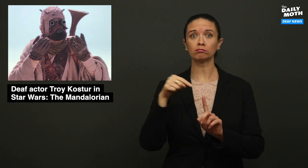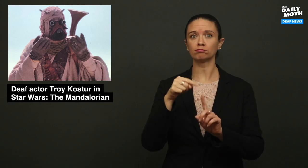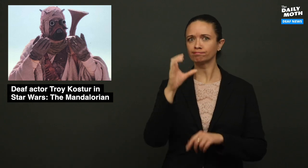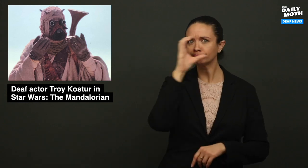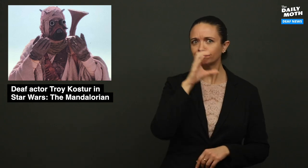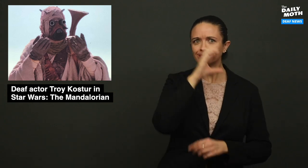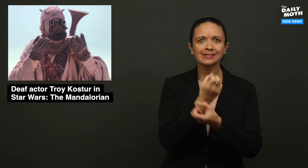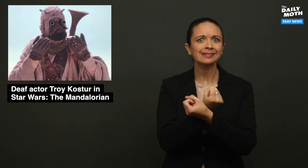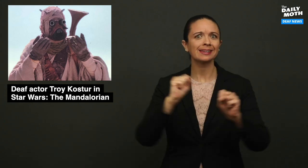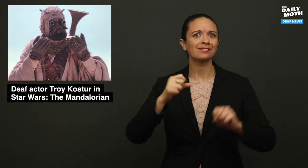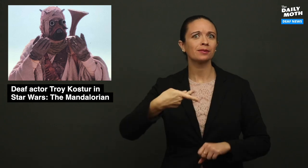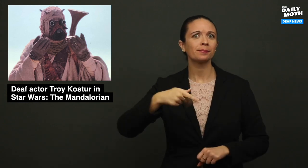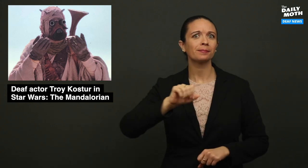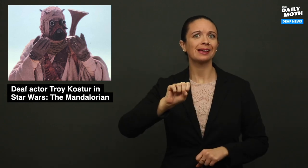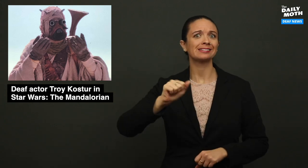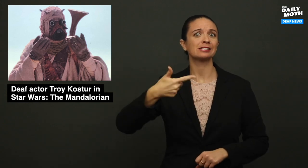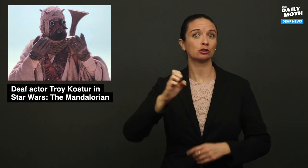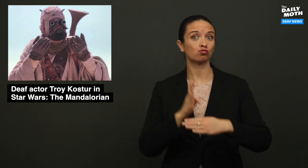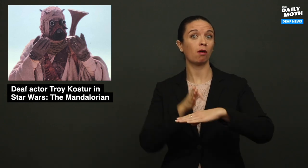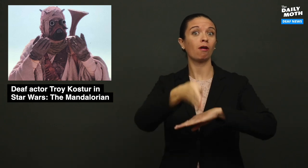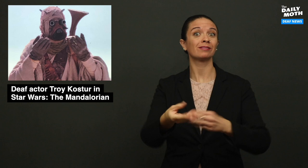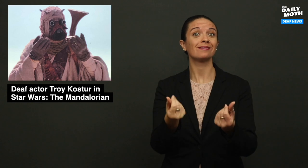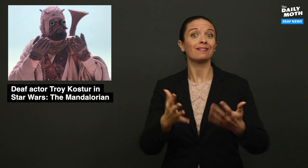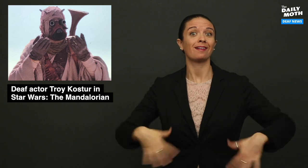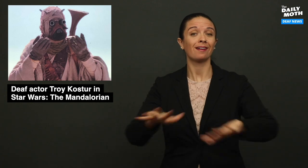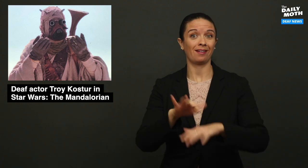he seeks safe passage across the lands